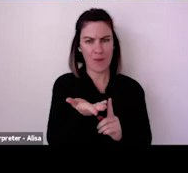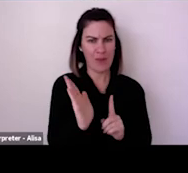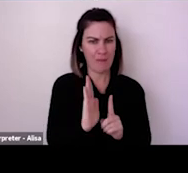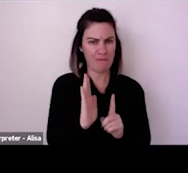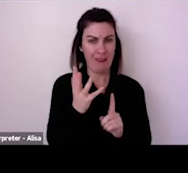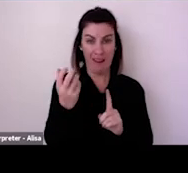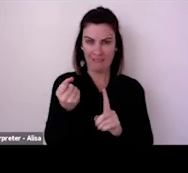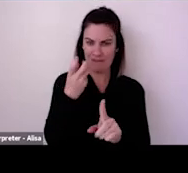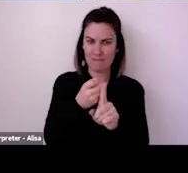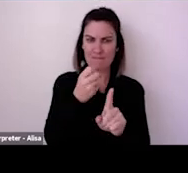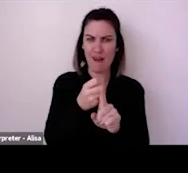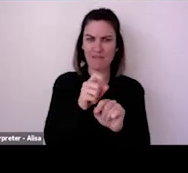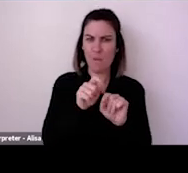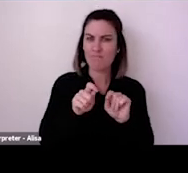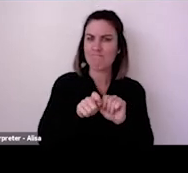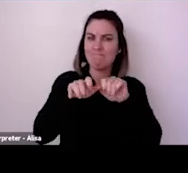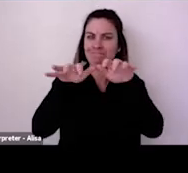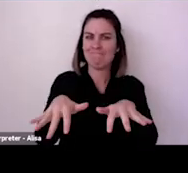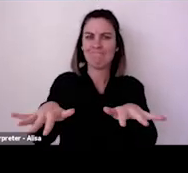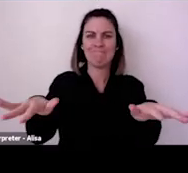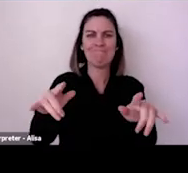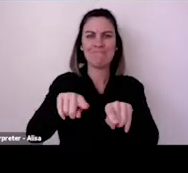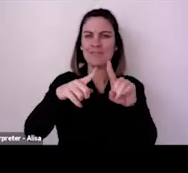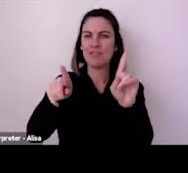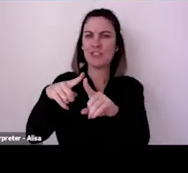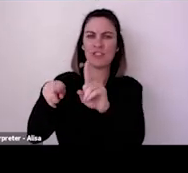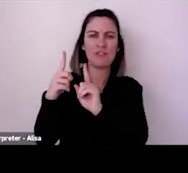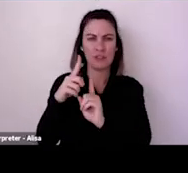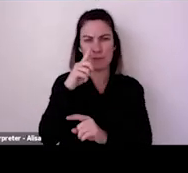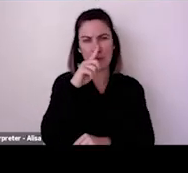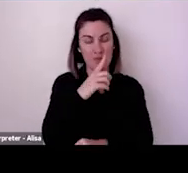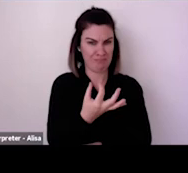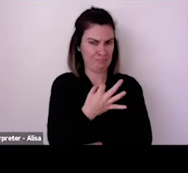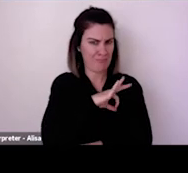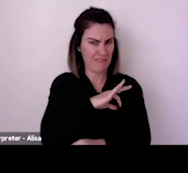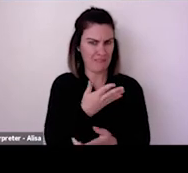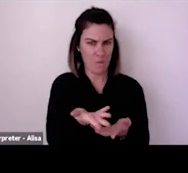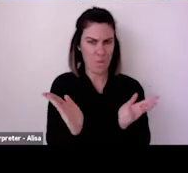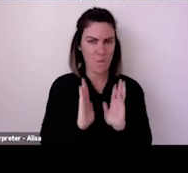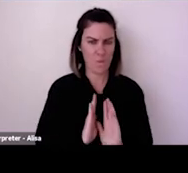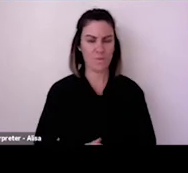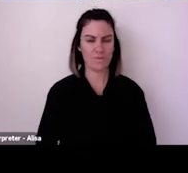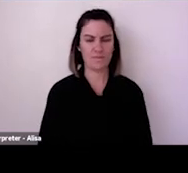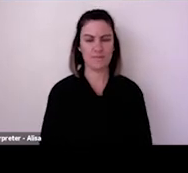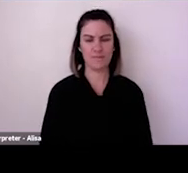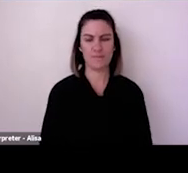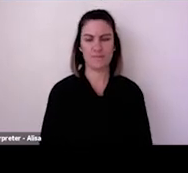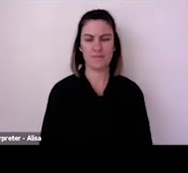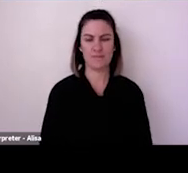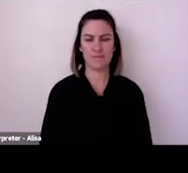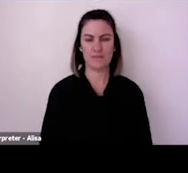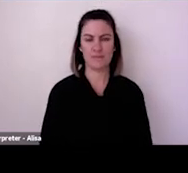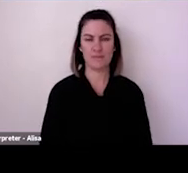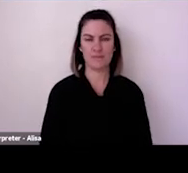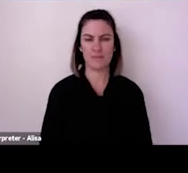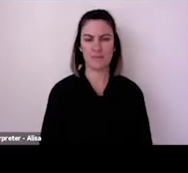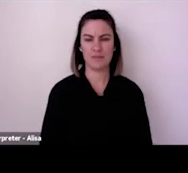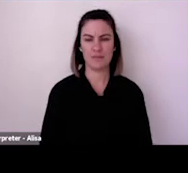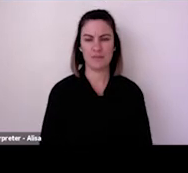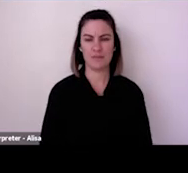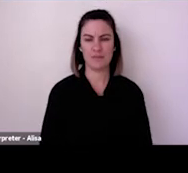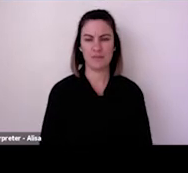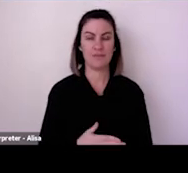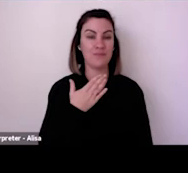It was a kind of therapy in a way actually and I think we're going to need sessions more